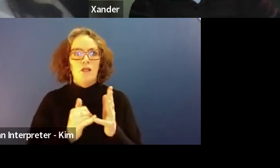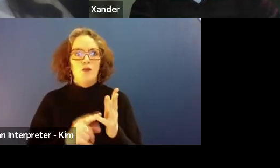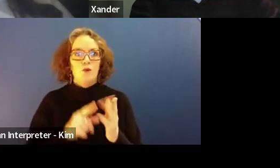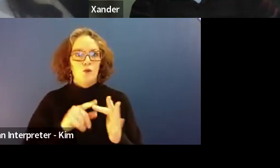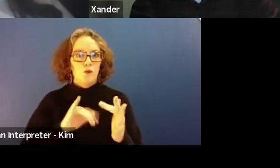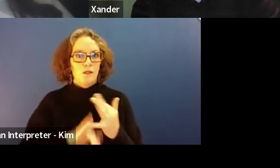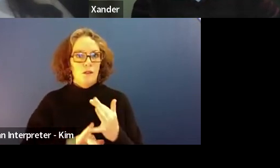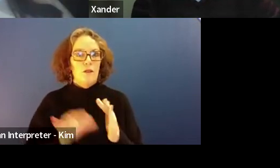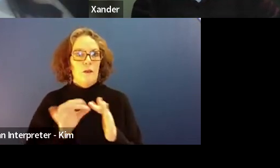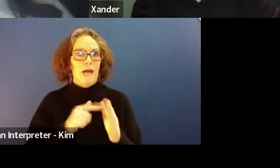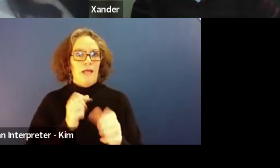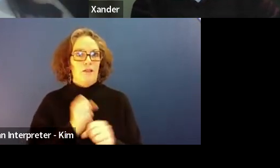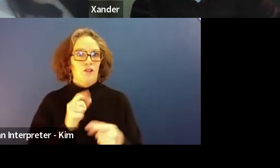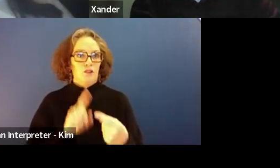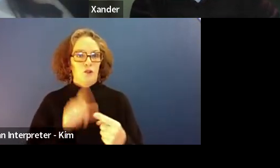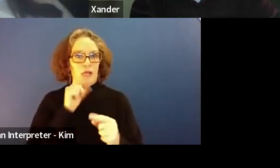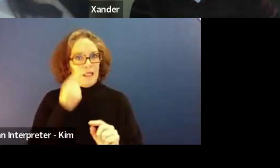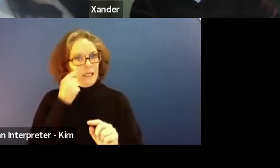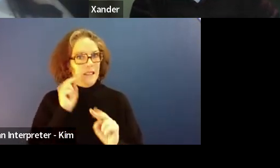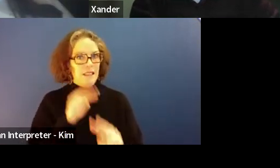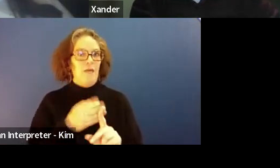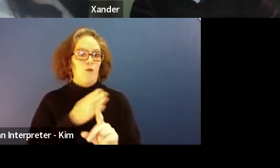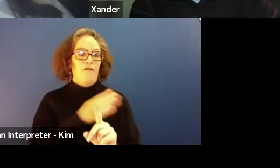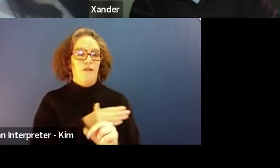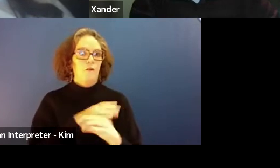I'm going to hand back to Tsuneo. Thanks and.